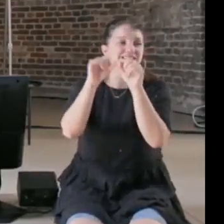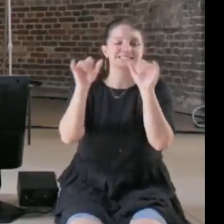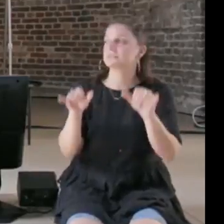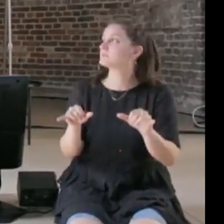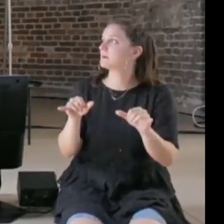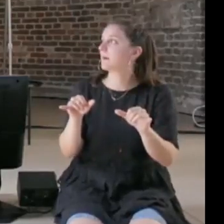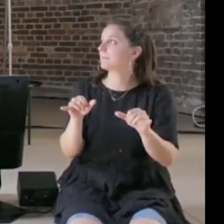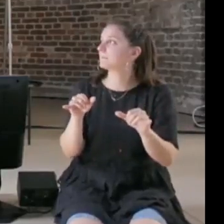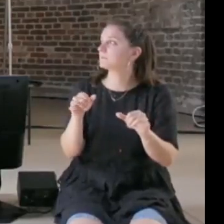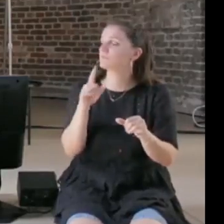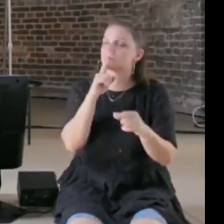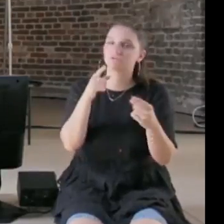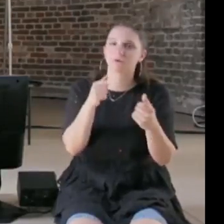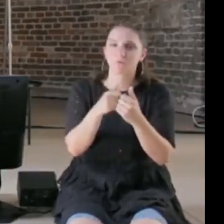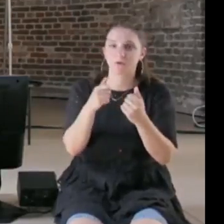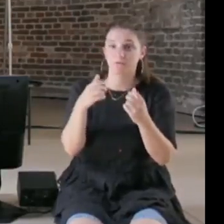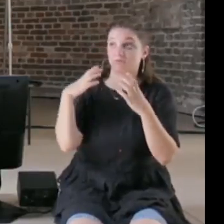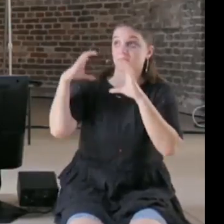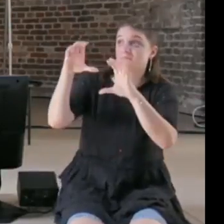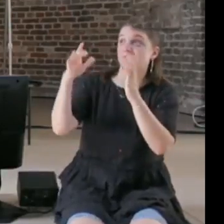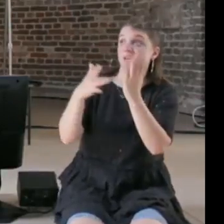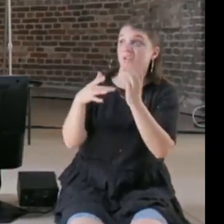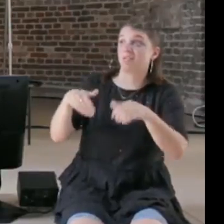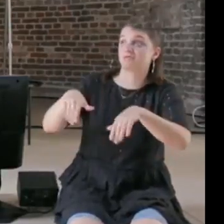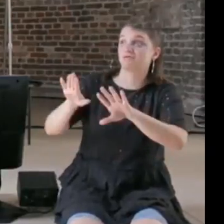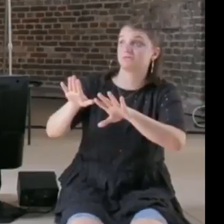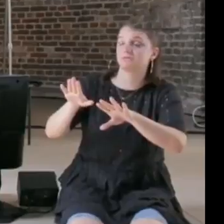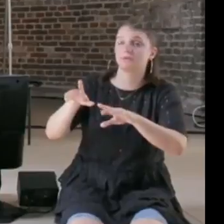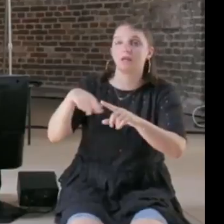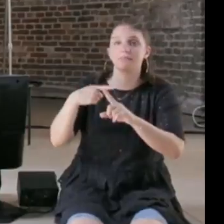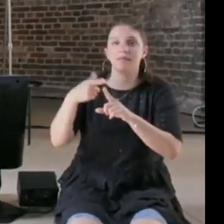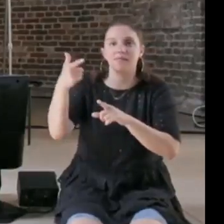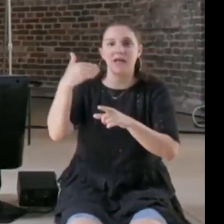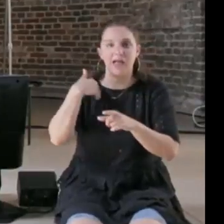technology, and then we like okay let's have politicians regulate it, and I wanted to ask